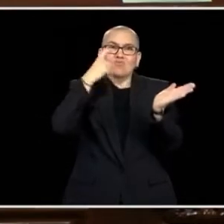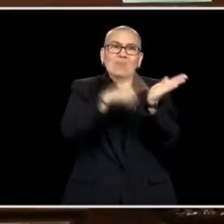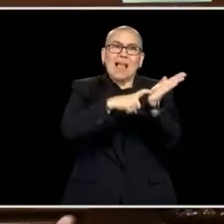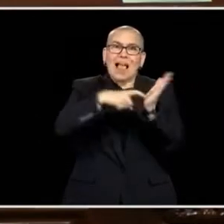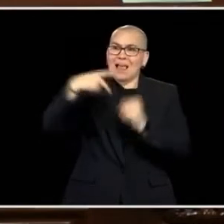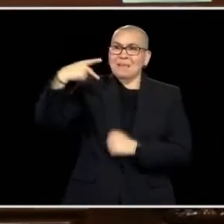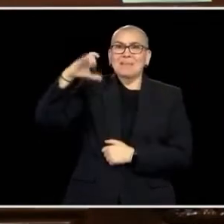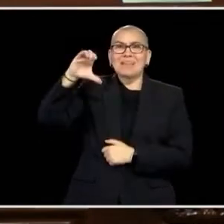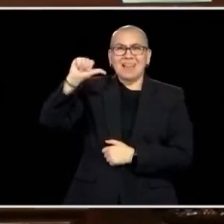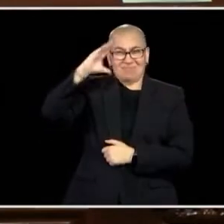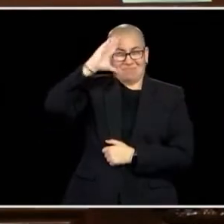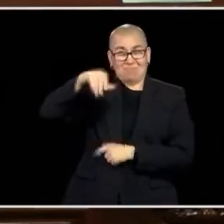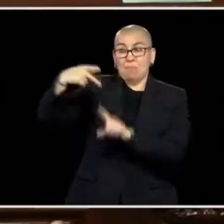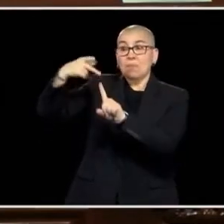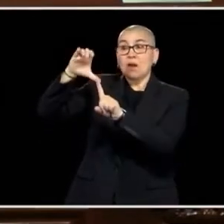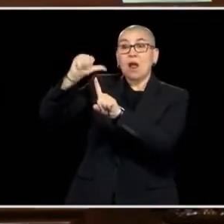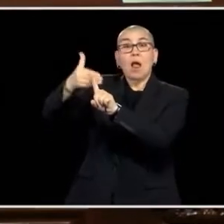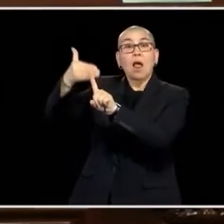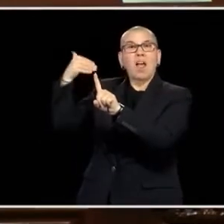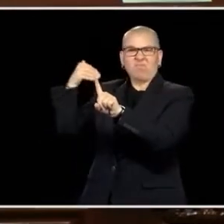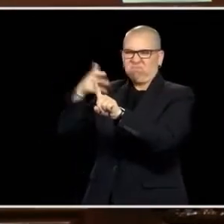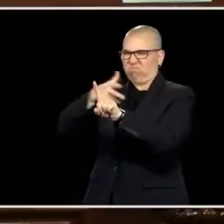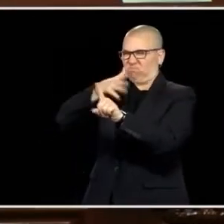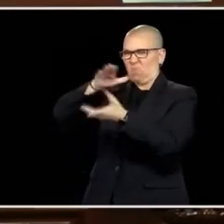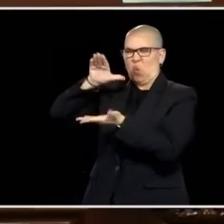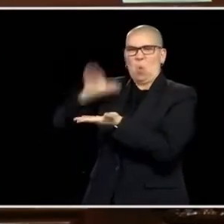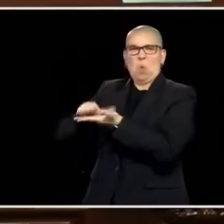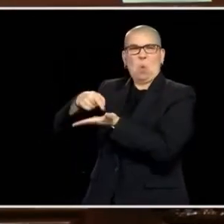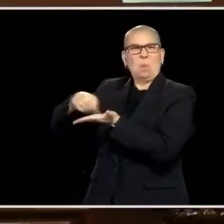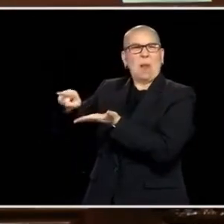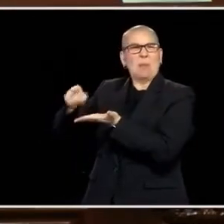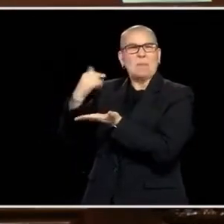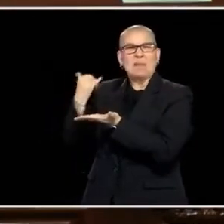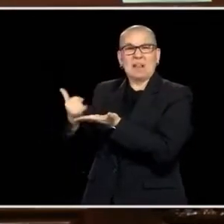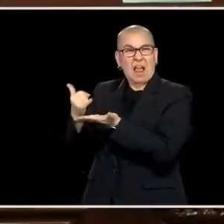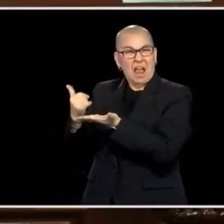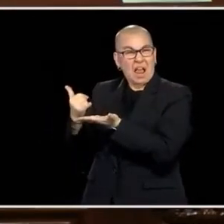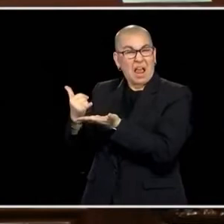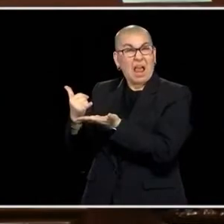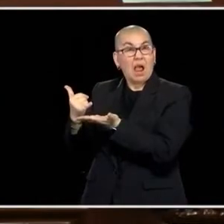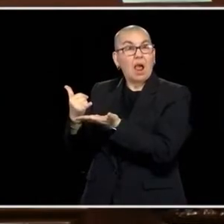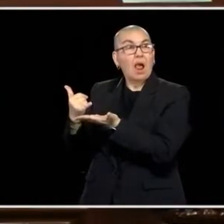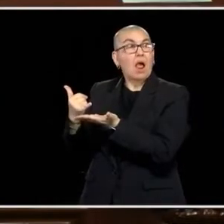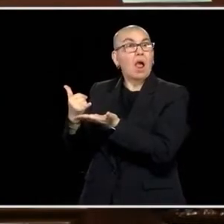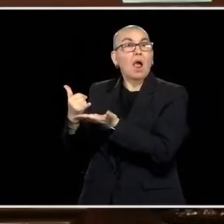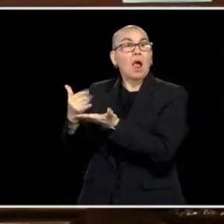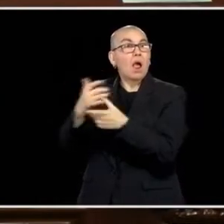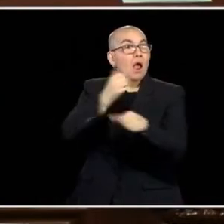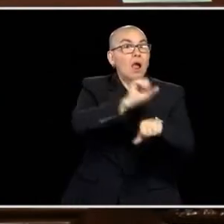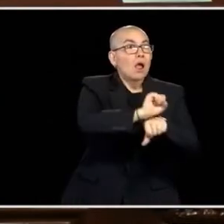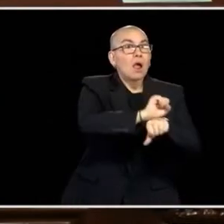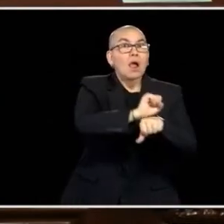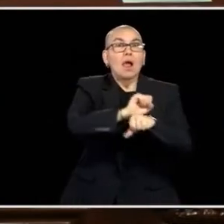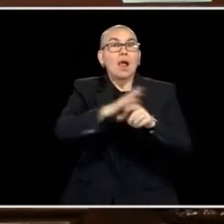NOT ONLY PEOPLE LIKE DEB CAN STAY IN IT BUT THAT WE'RE ATTRACTING THE BEST AND BRIGHTEST INTO IT, WHERE HEY CAN MAKE A LIVING WAGE.